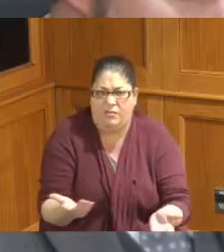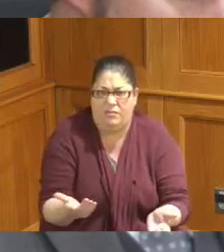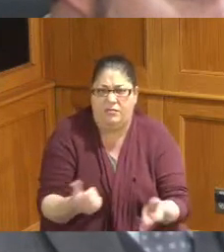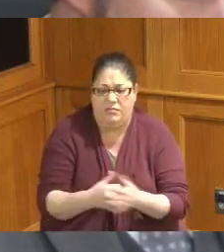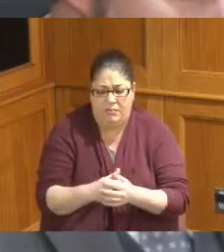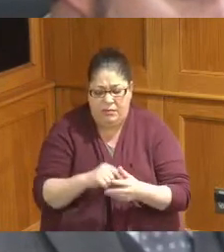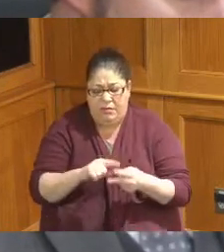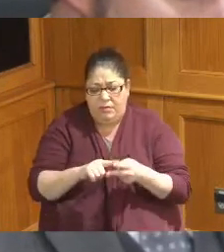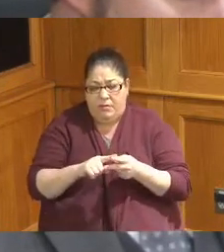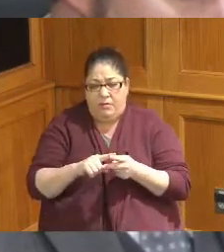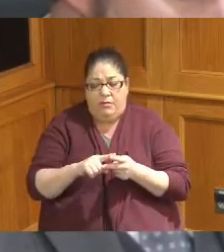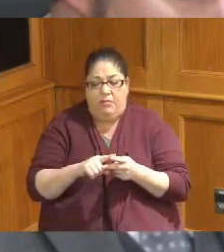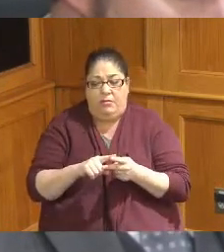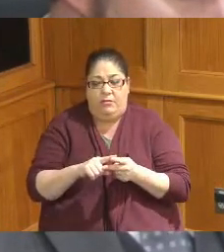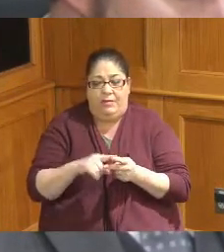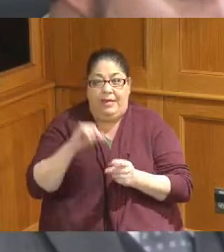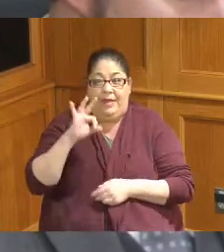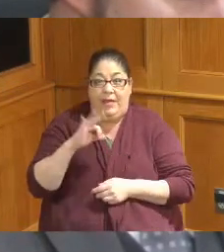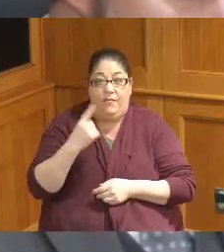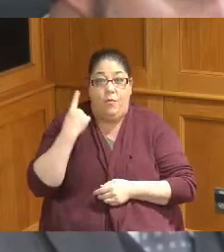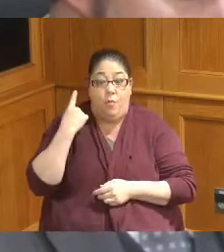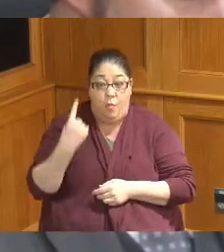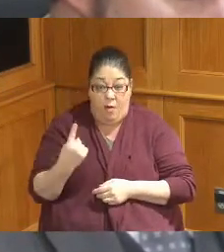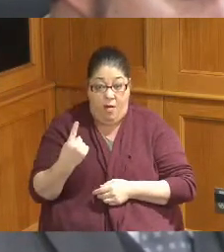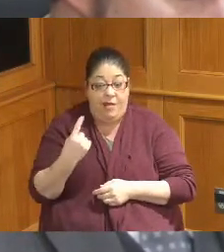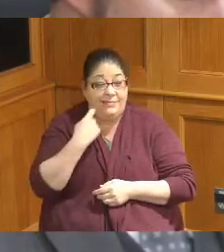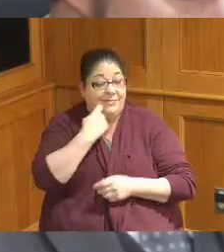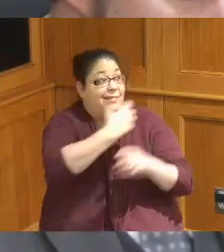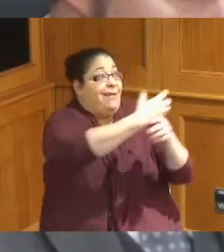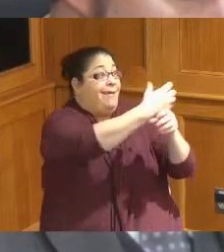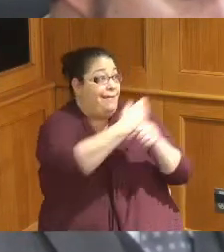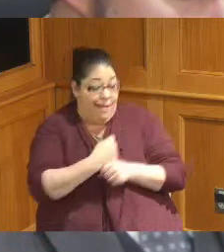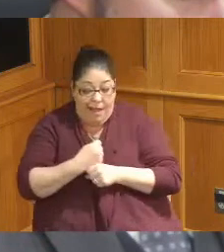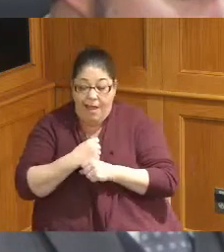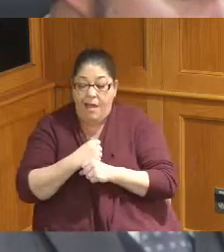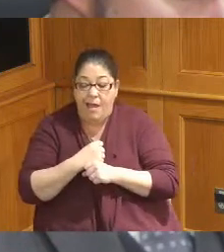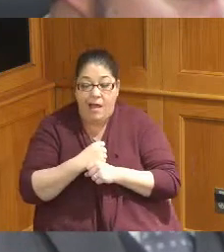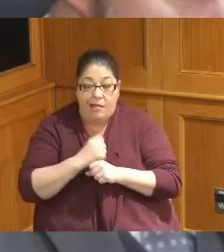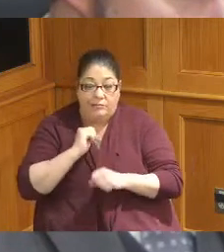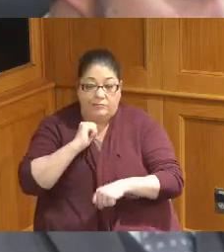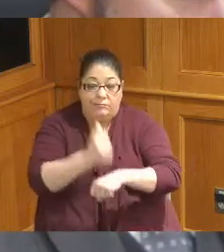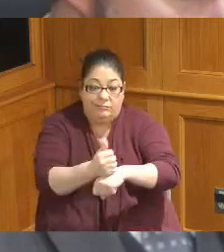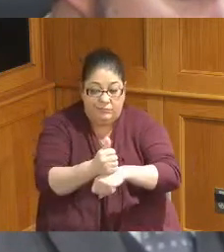got one of these units that broke down and the other one's on order from the same place I do